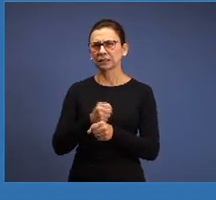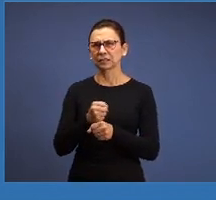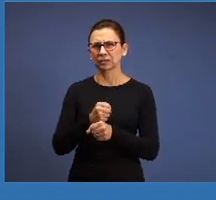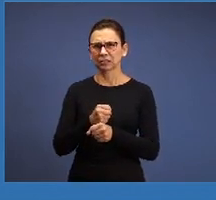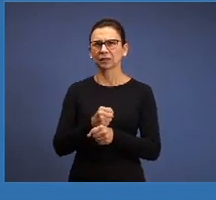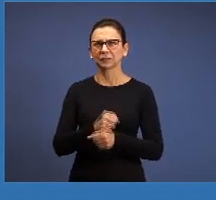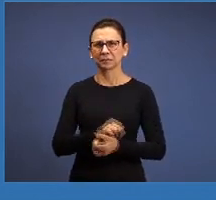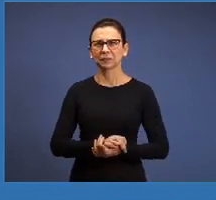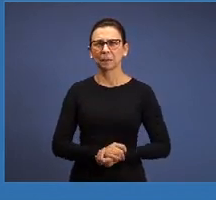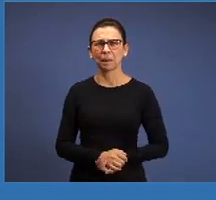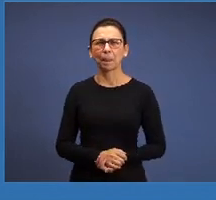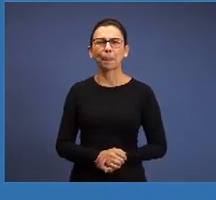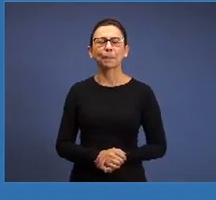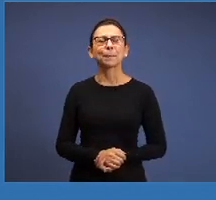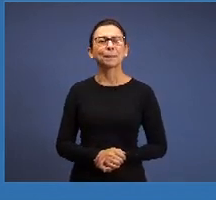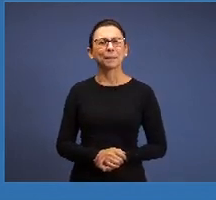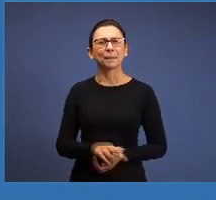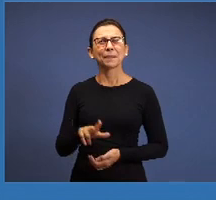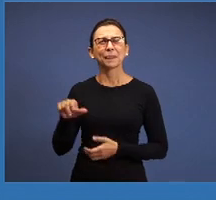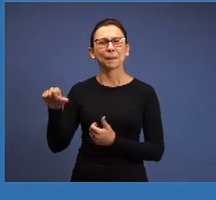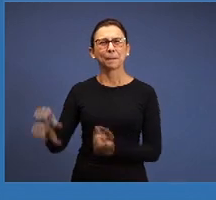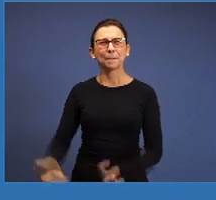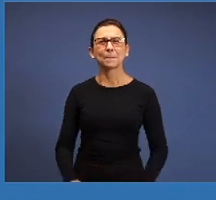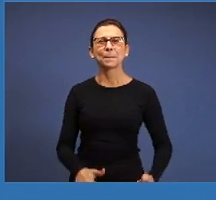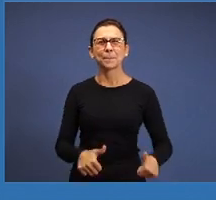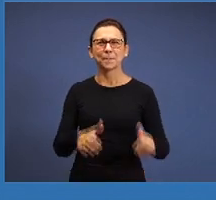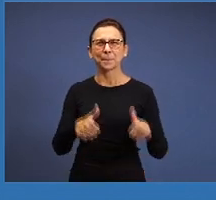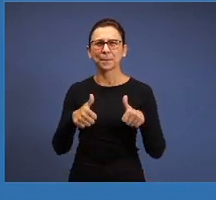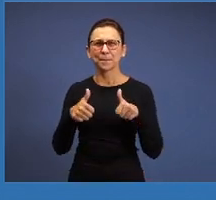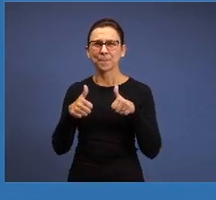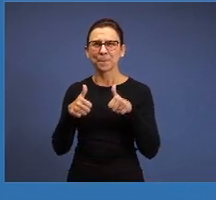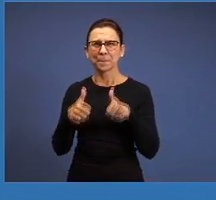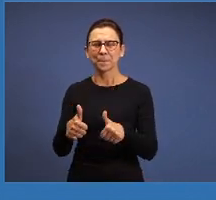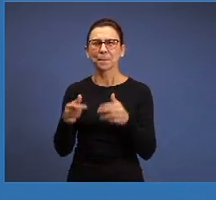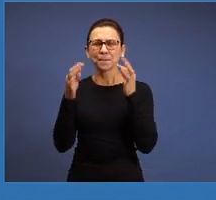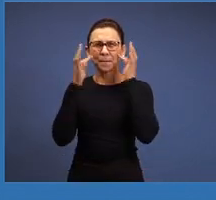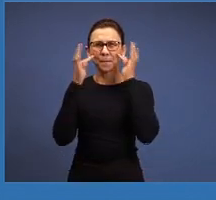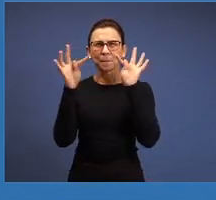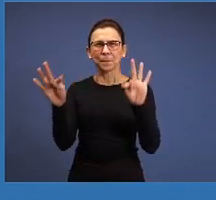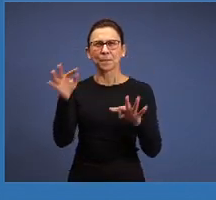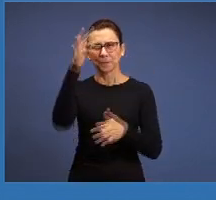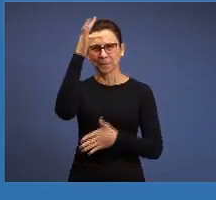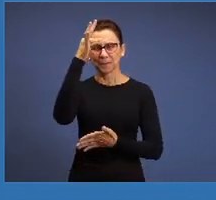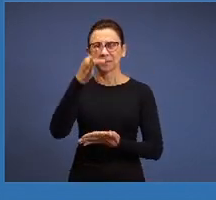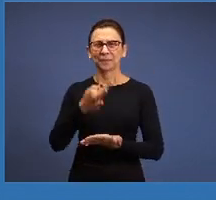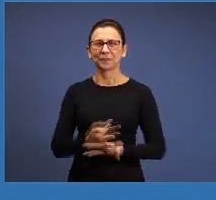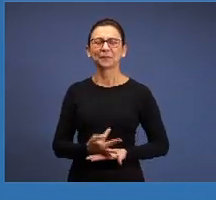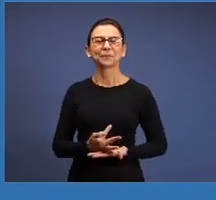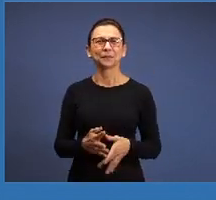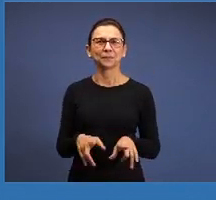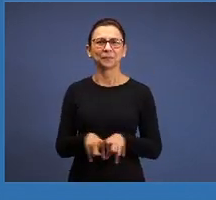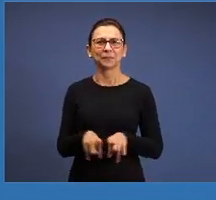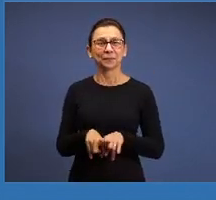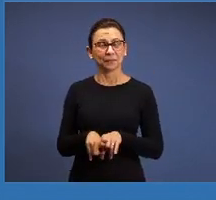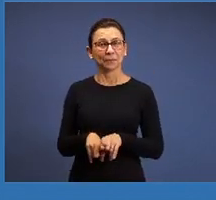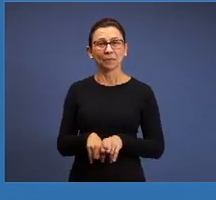could be baptize affirming their faith facing the Lord and there was an pastor being ordained,